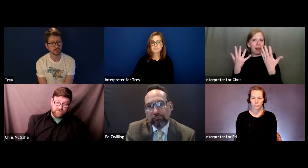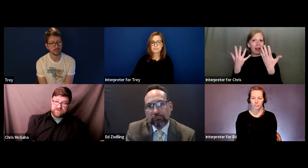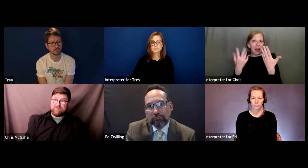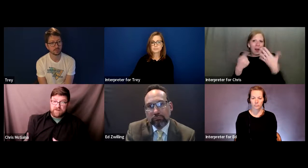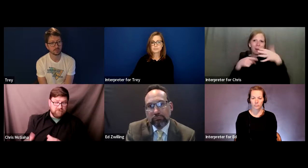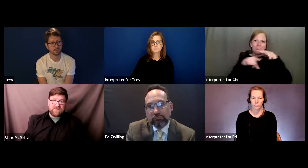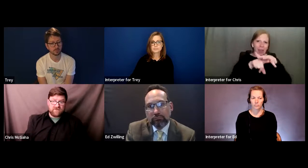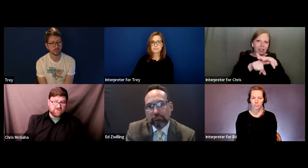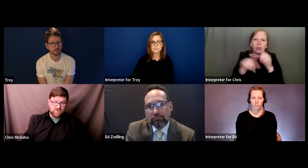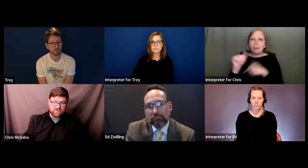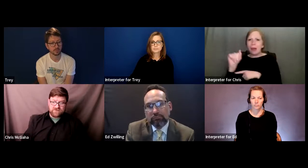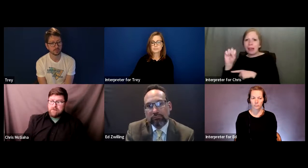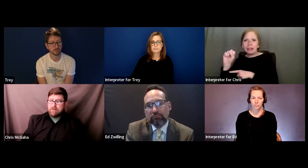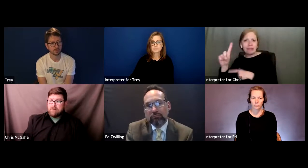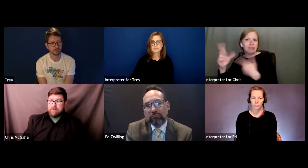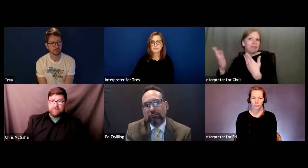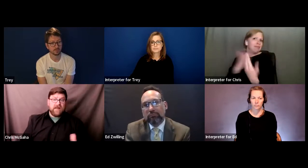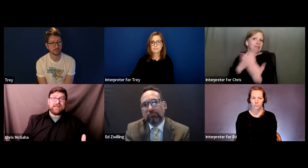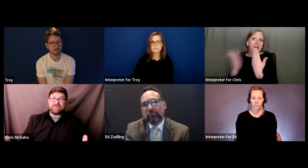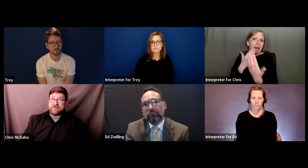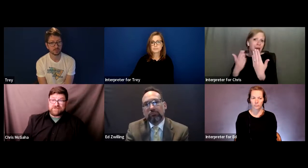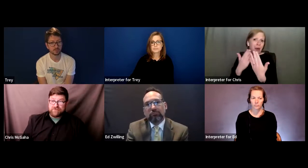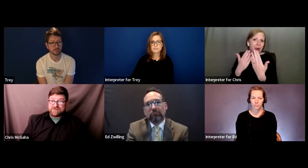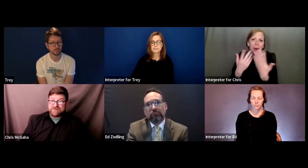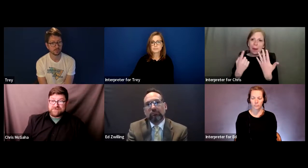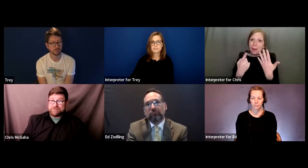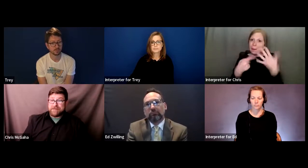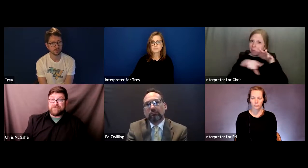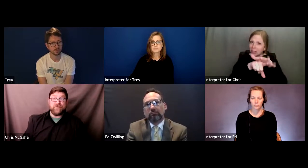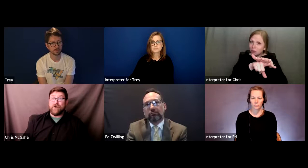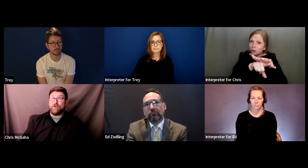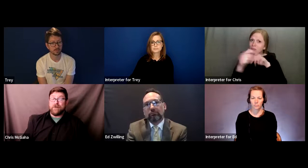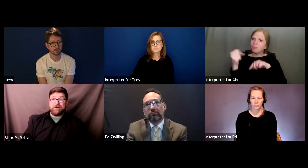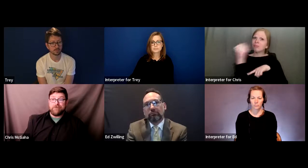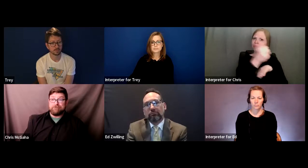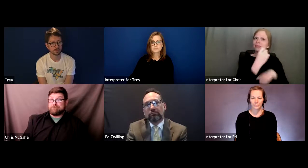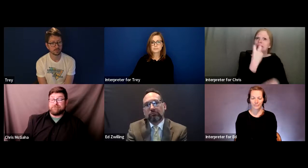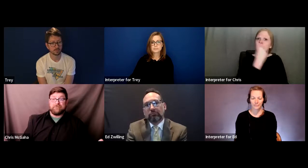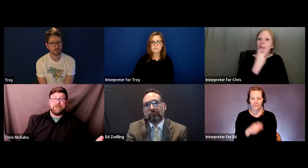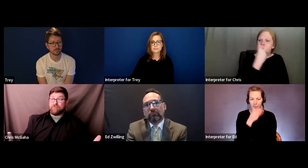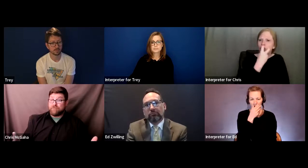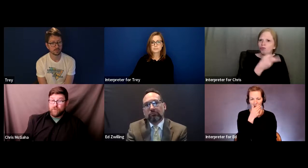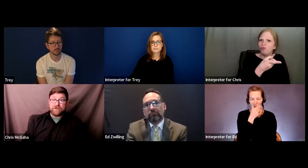for the Deaf but in mainstream schools they get speech services, even though they're fully